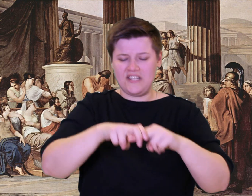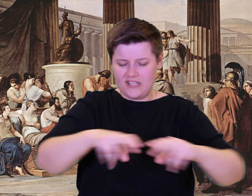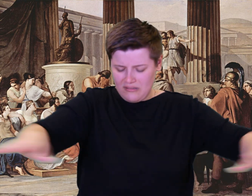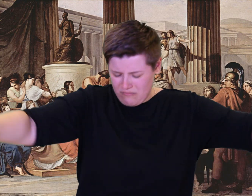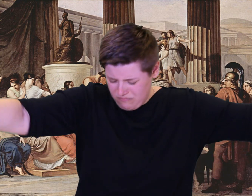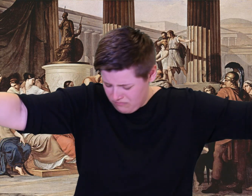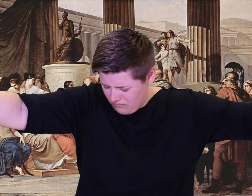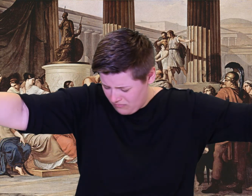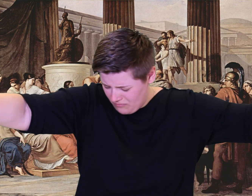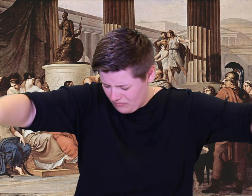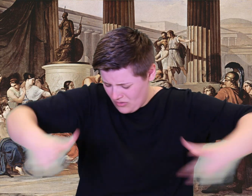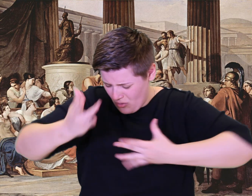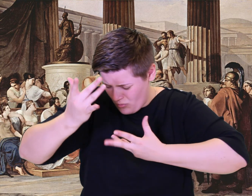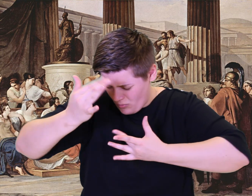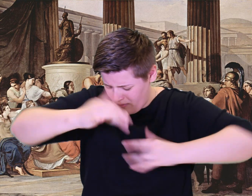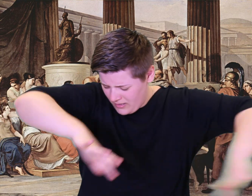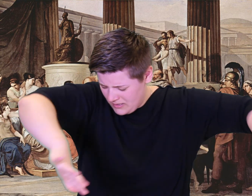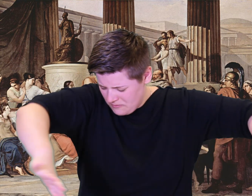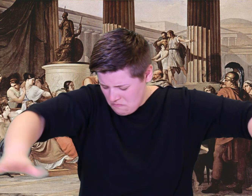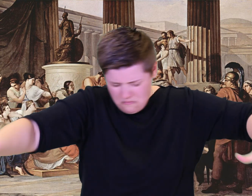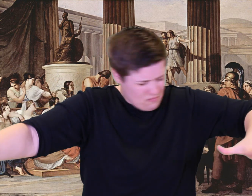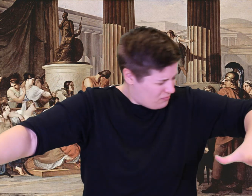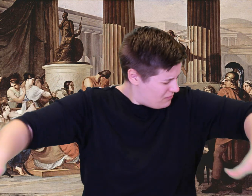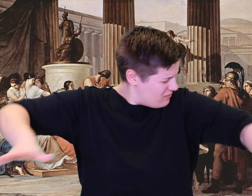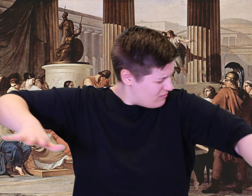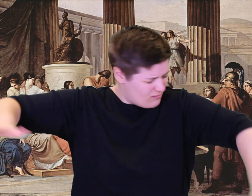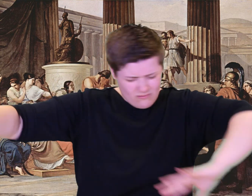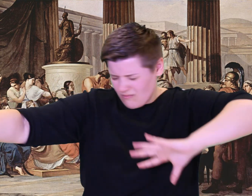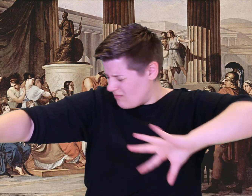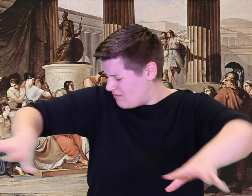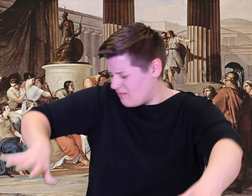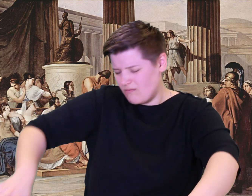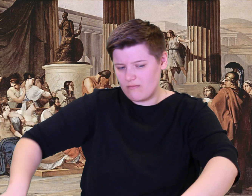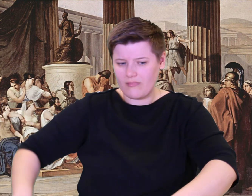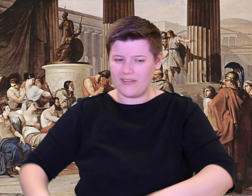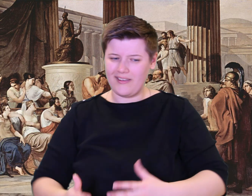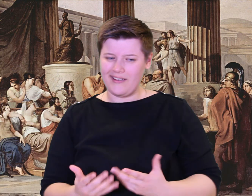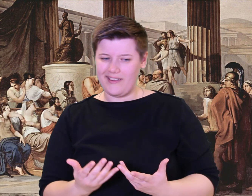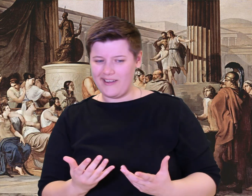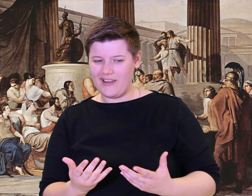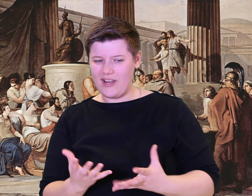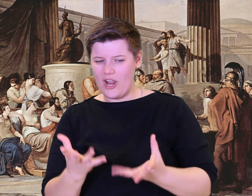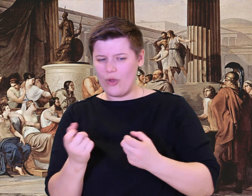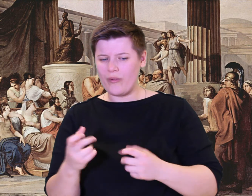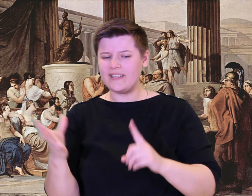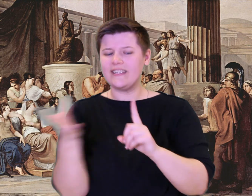entrance, arms outstretched to catch whoever went out with his sheep.